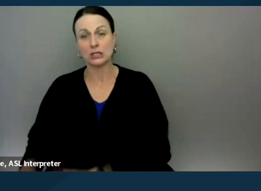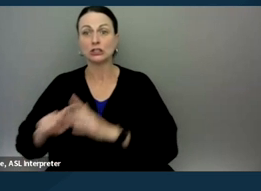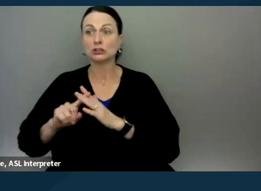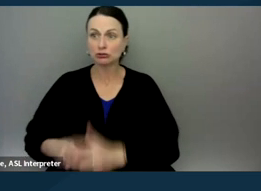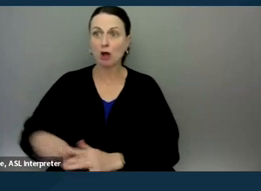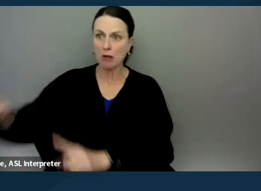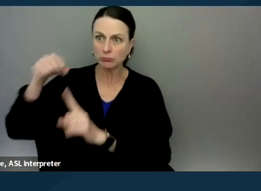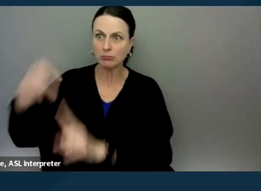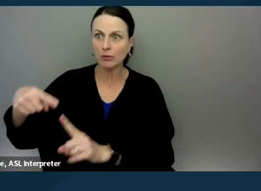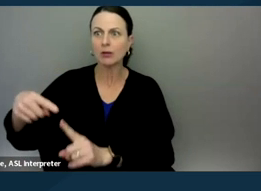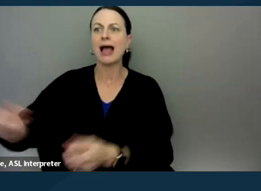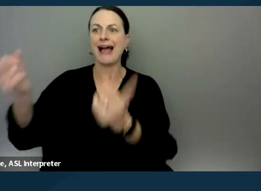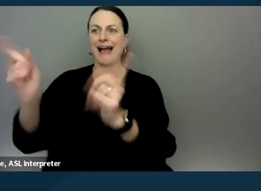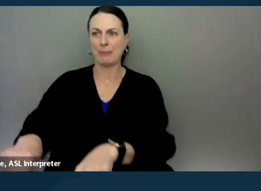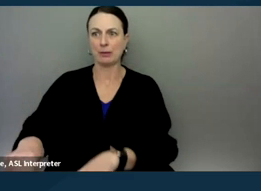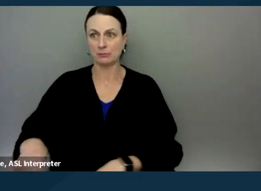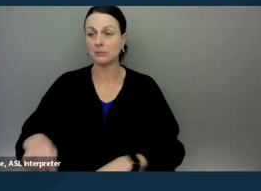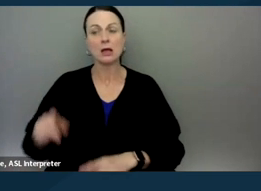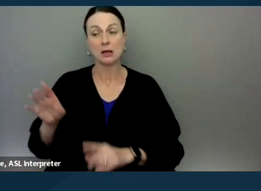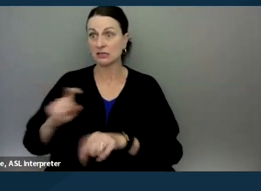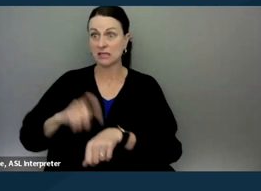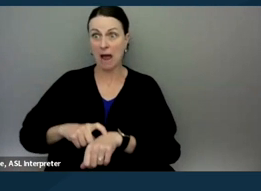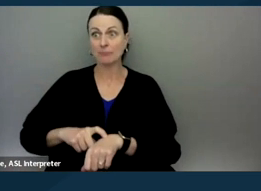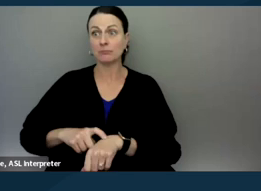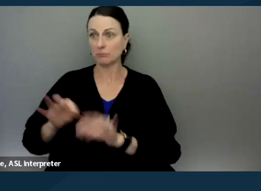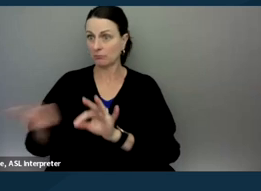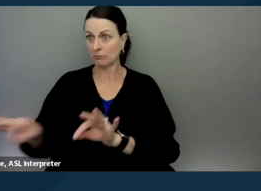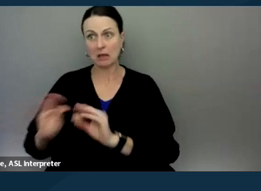And most of these timelines are quite clear. So for example,